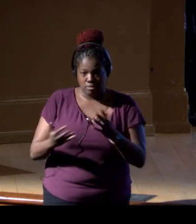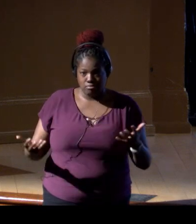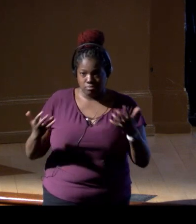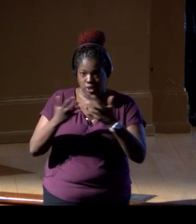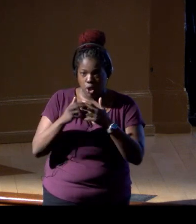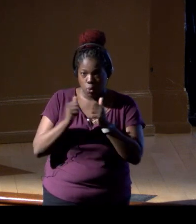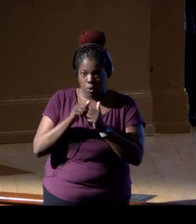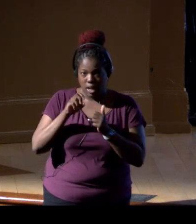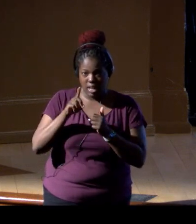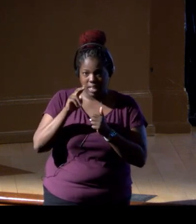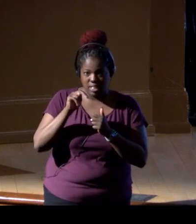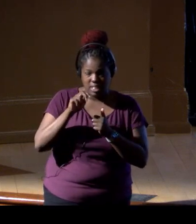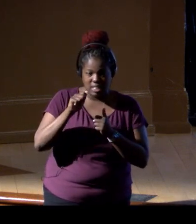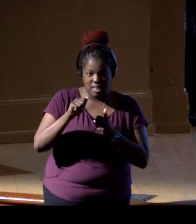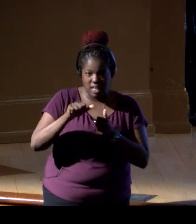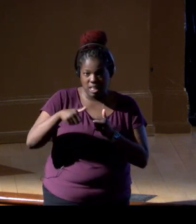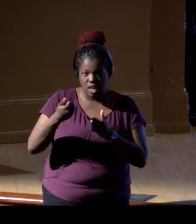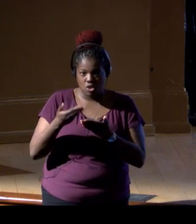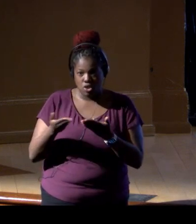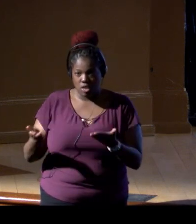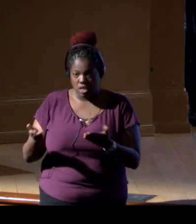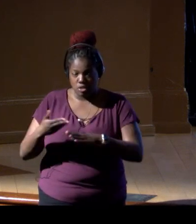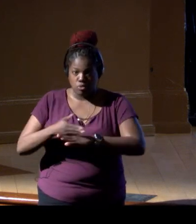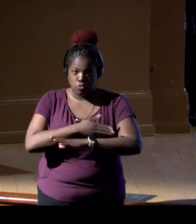and many other things to do better at what we do.